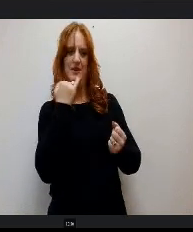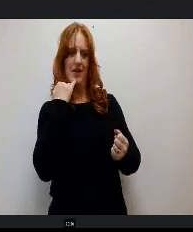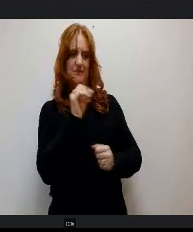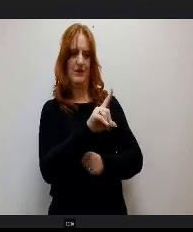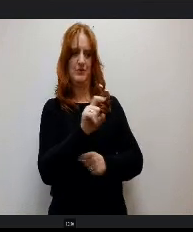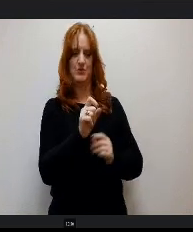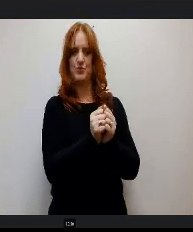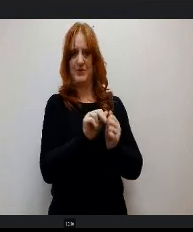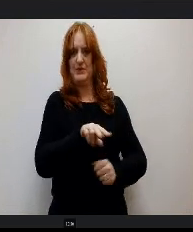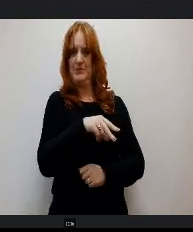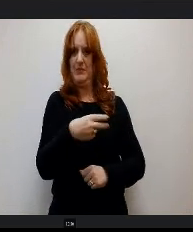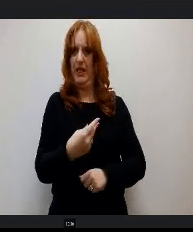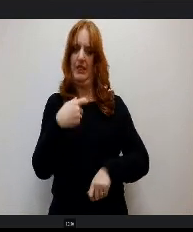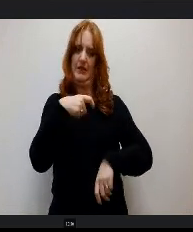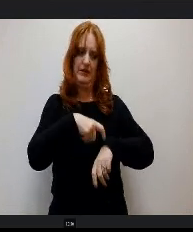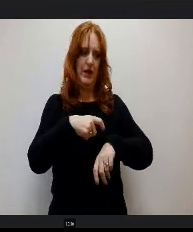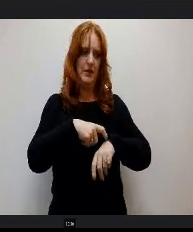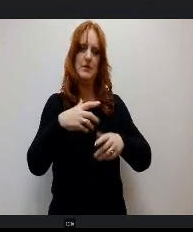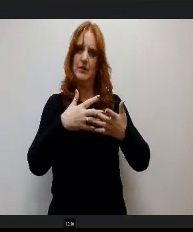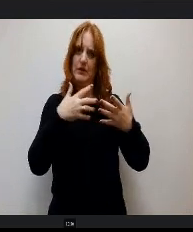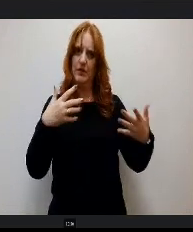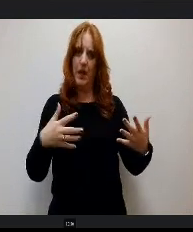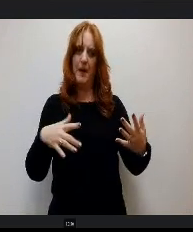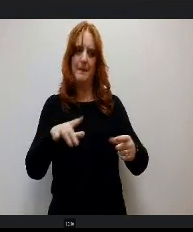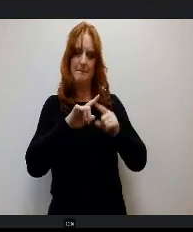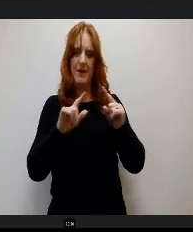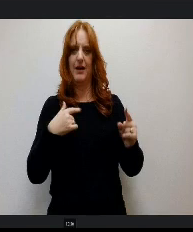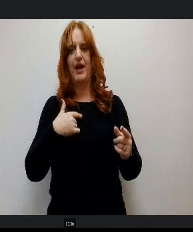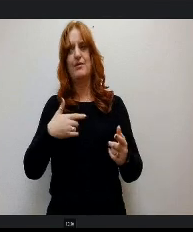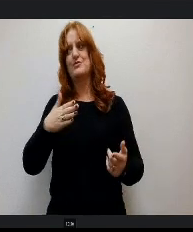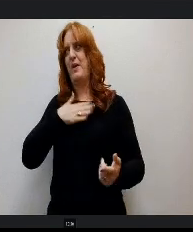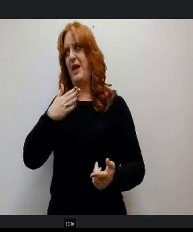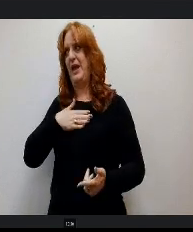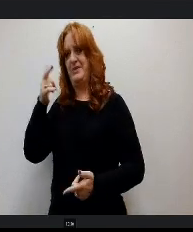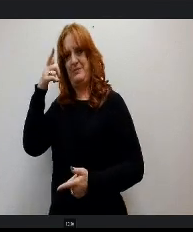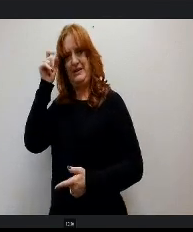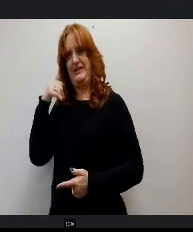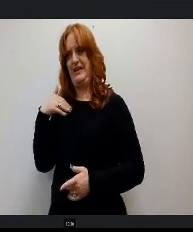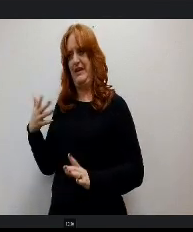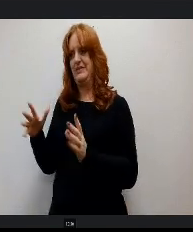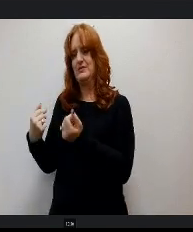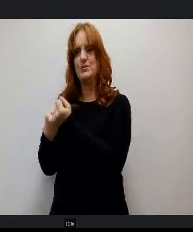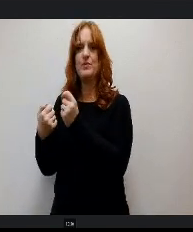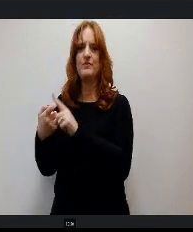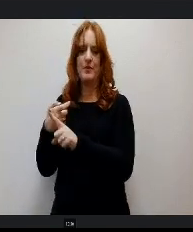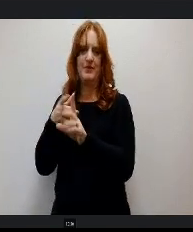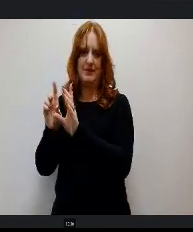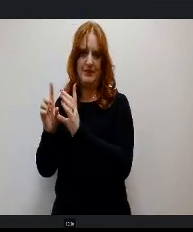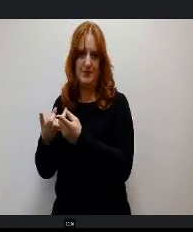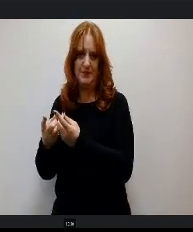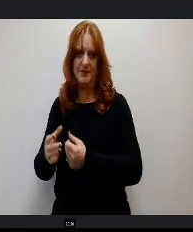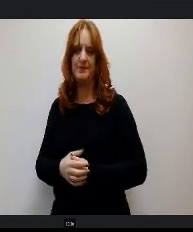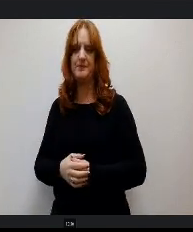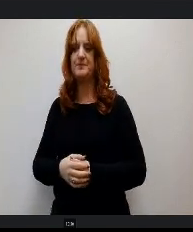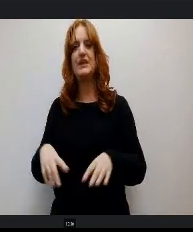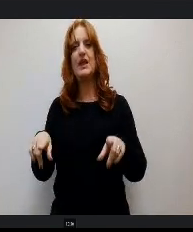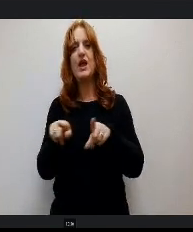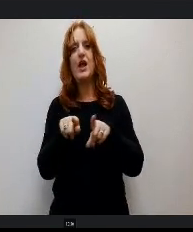intensive process and I'm grateful to have the support of the e district's literacy team. I've also been able to integrate and supplement the take flight